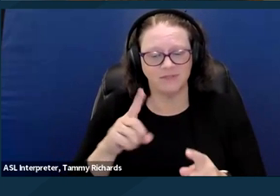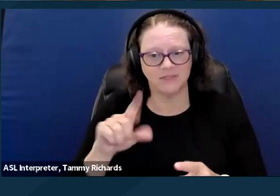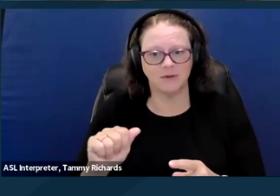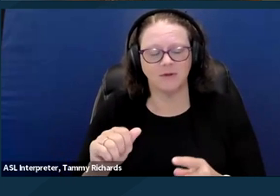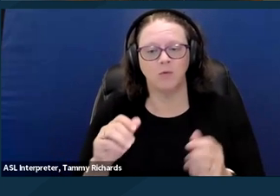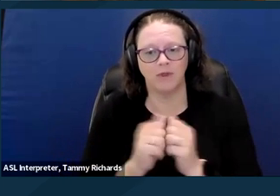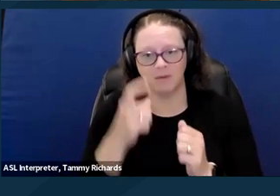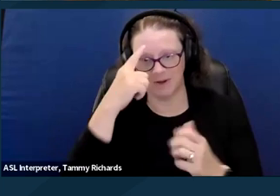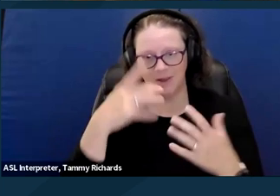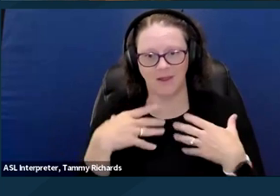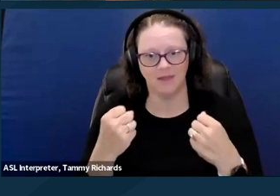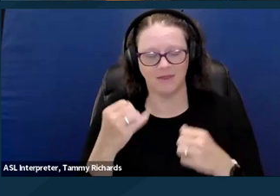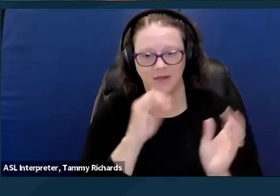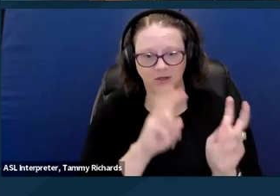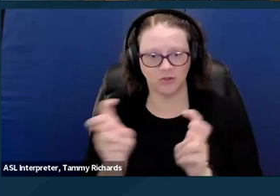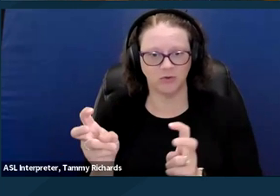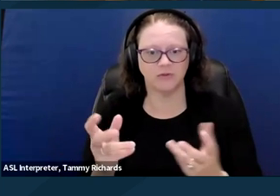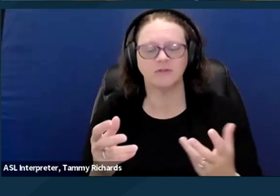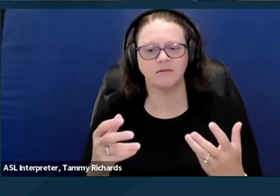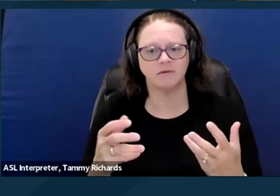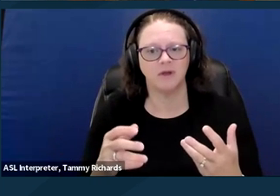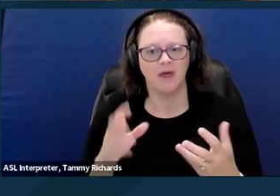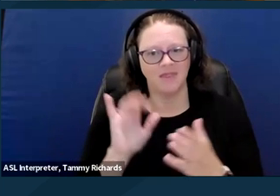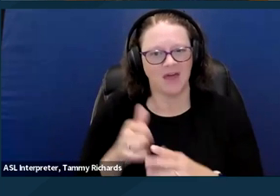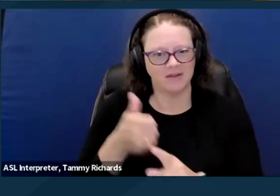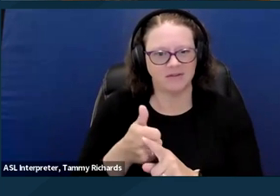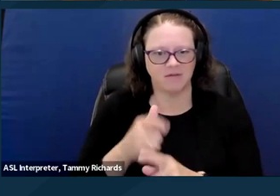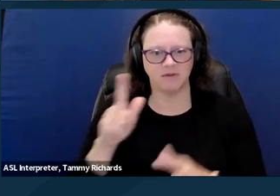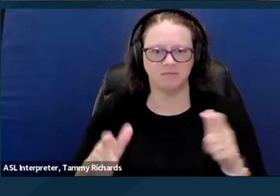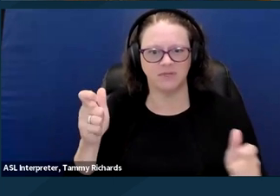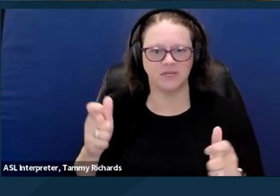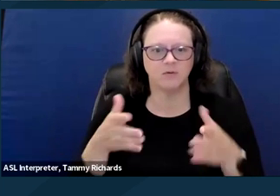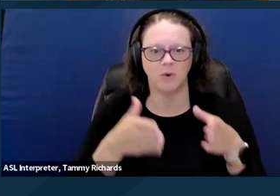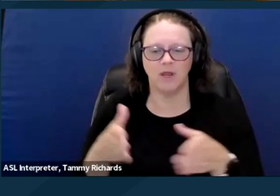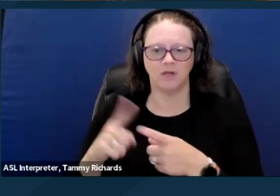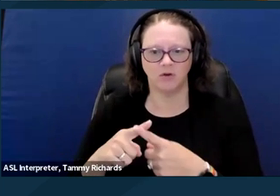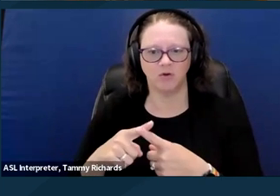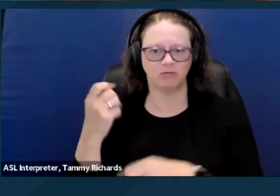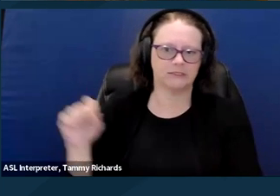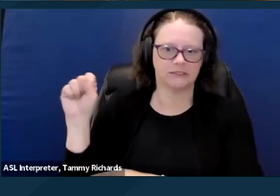Oh, I guess some resources, yes, that again, some of which I had noted in this presentation,